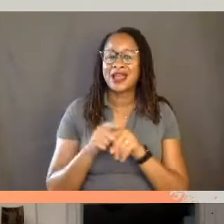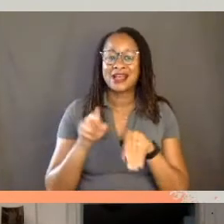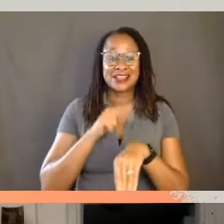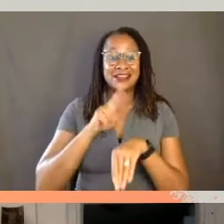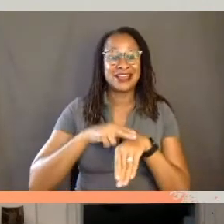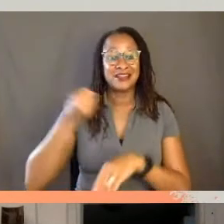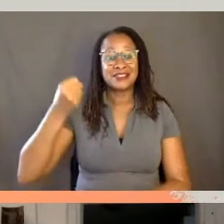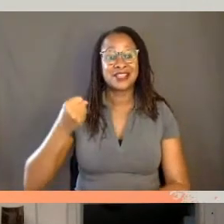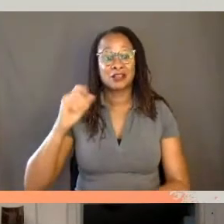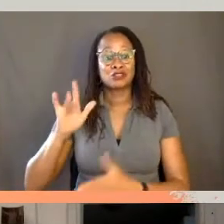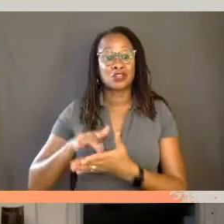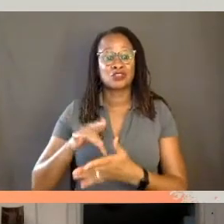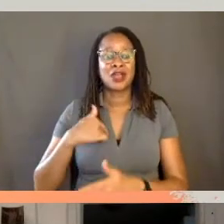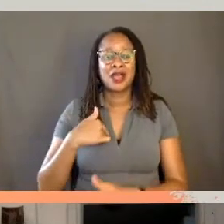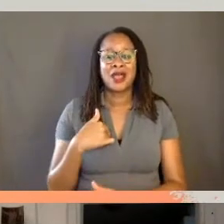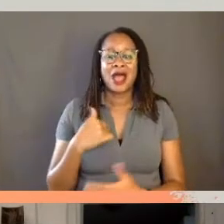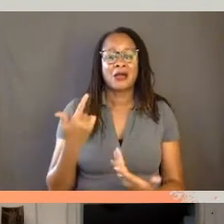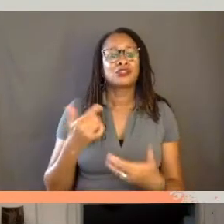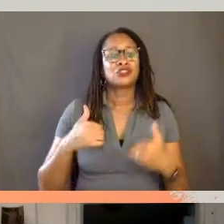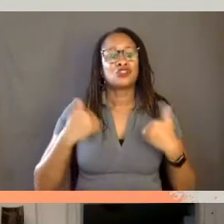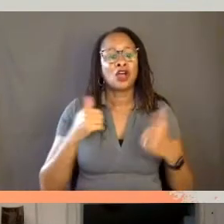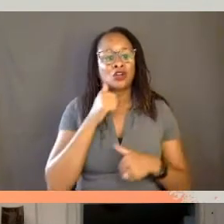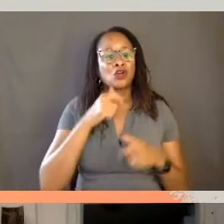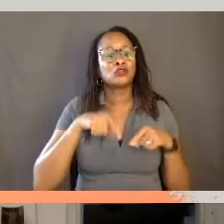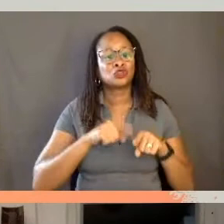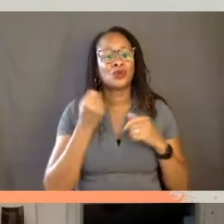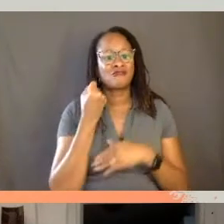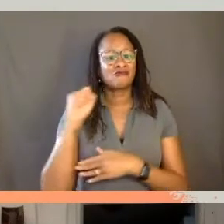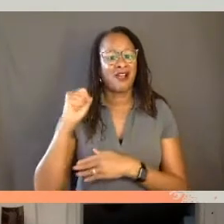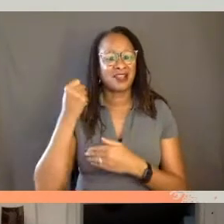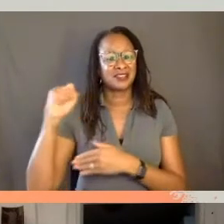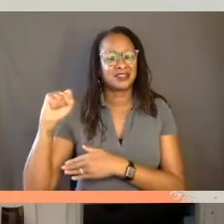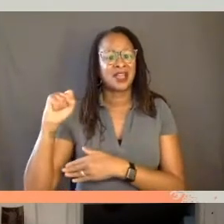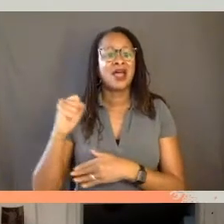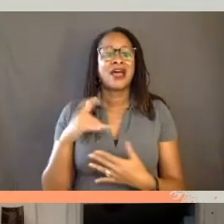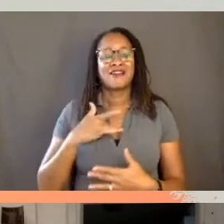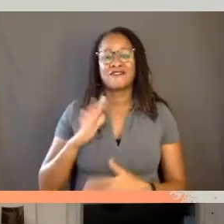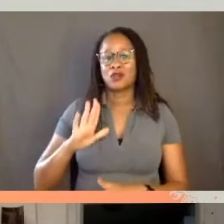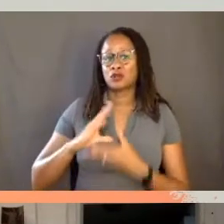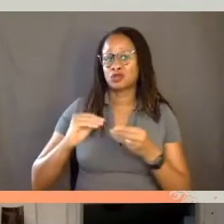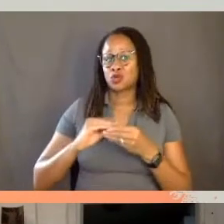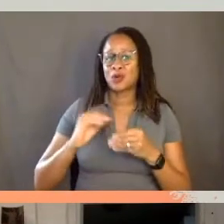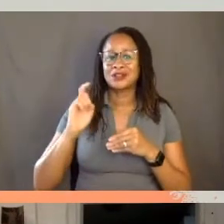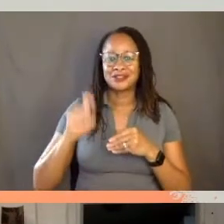I was a young girl during the riots and felt Latasha's story really needed to exist to beyond her death.